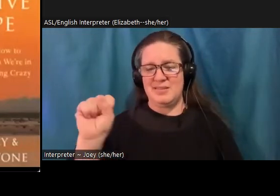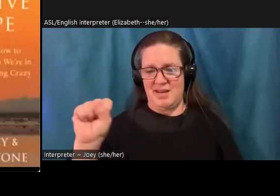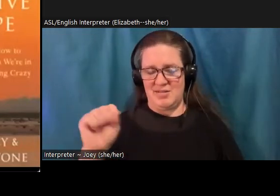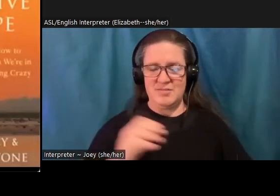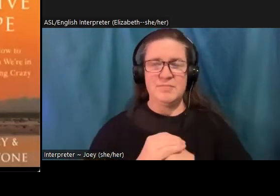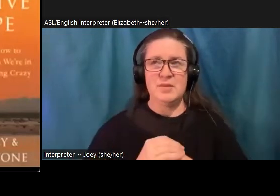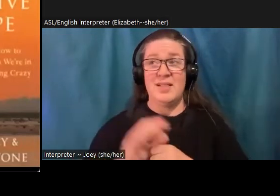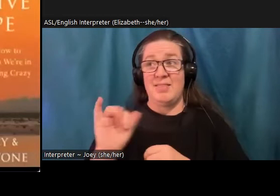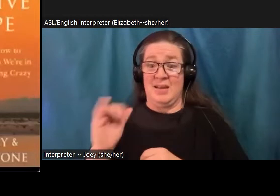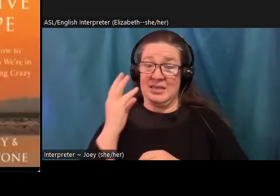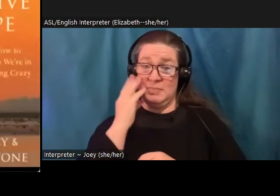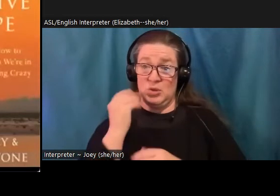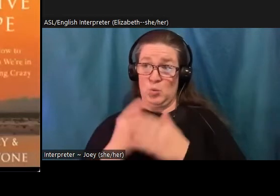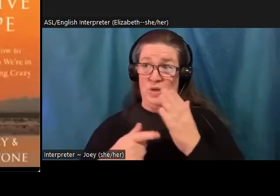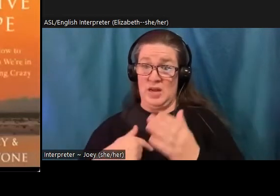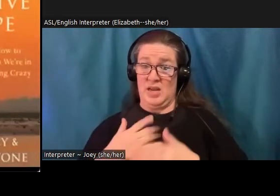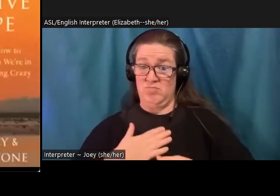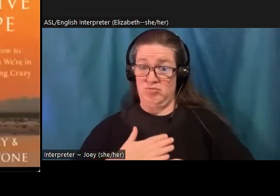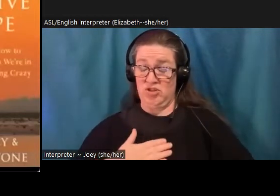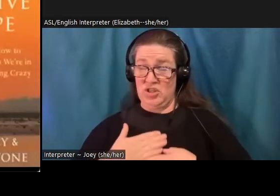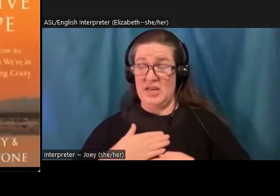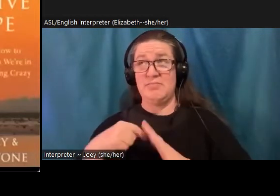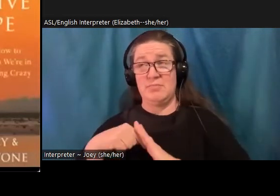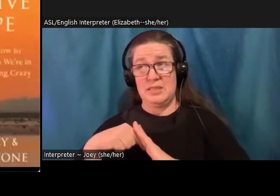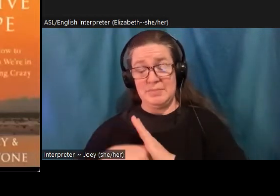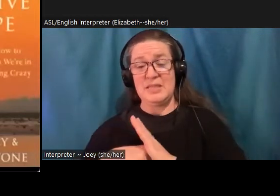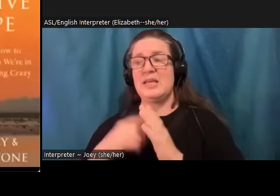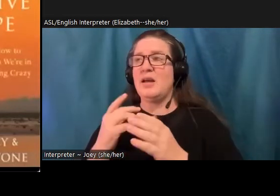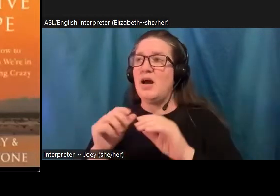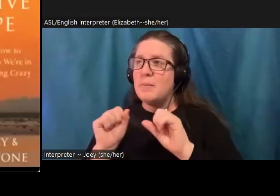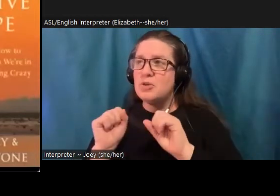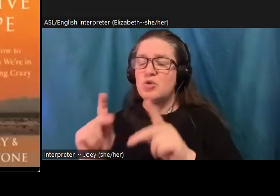experience is the opportunity to engage in intergenerational